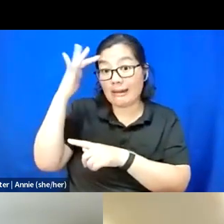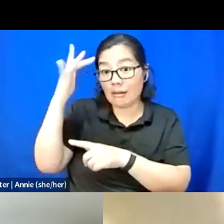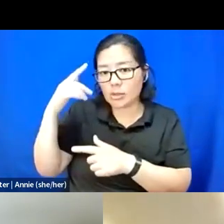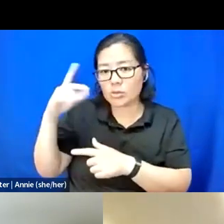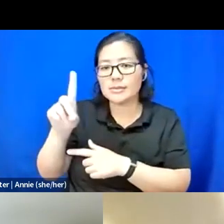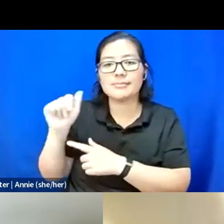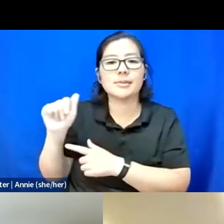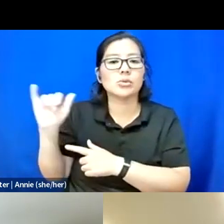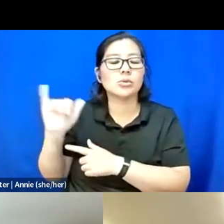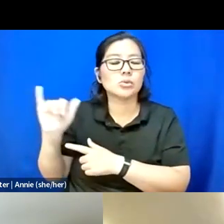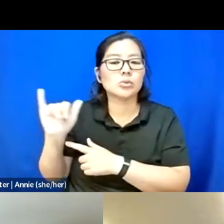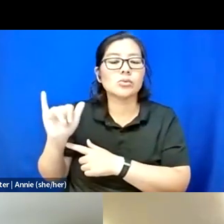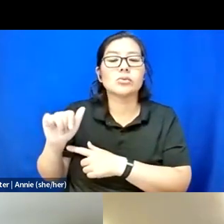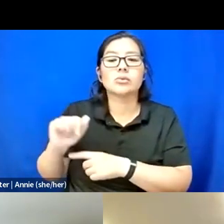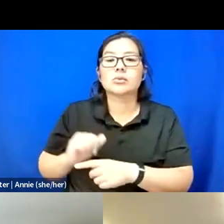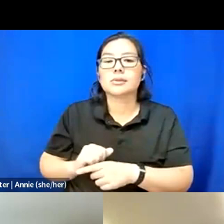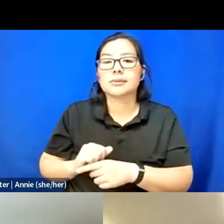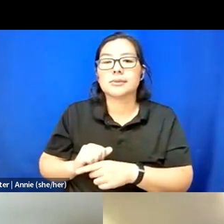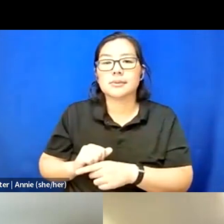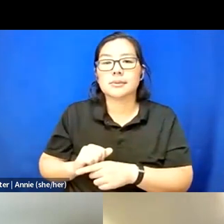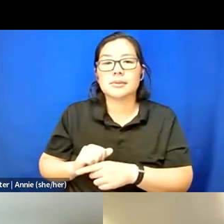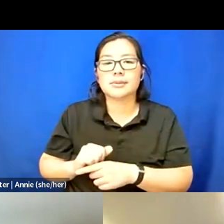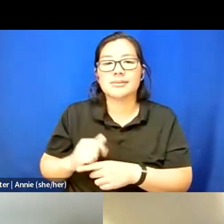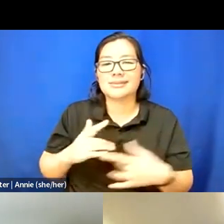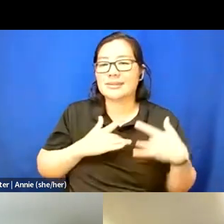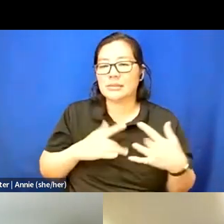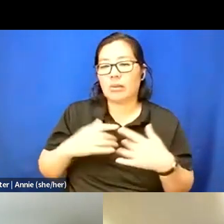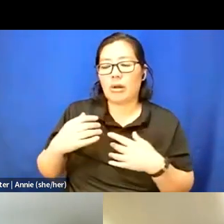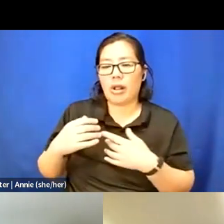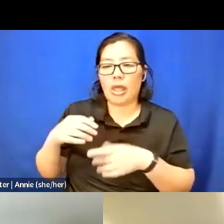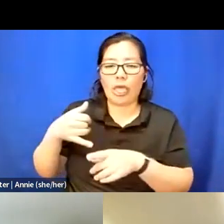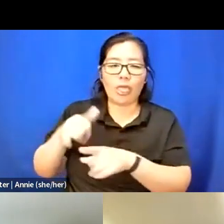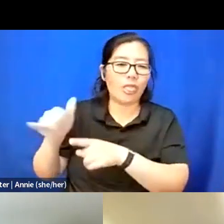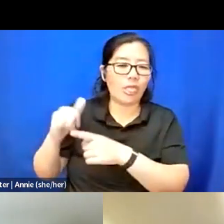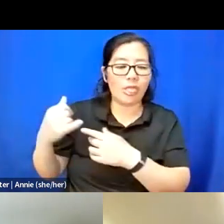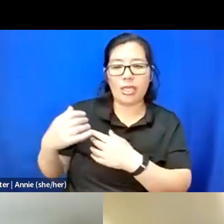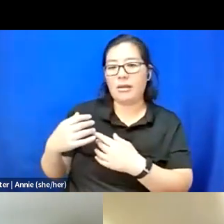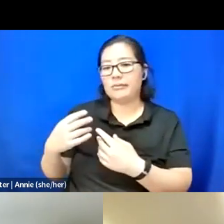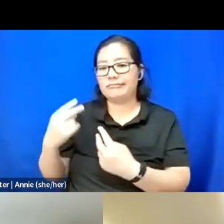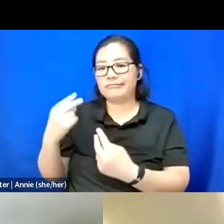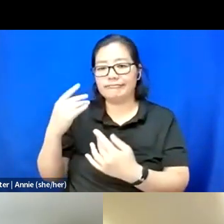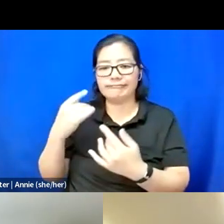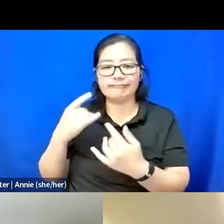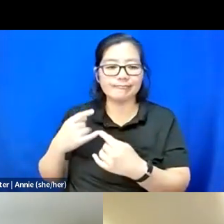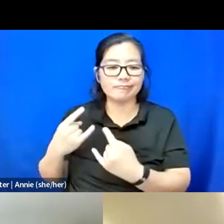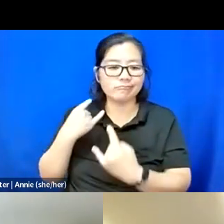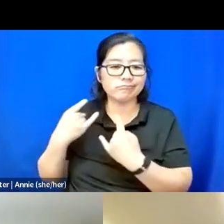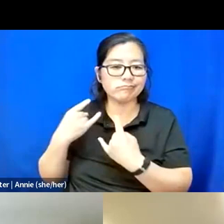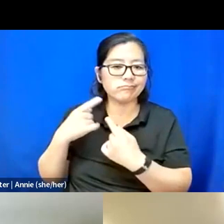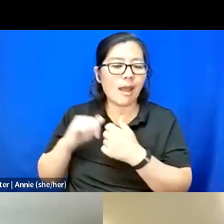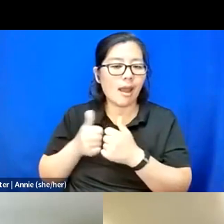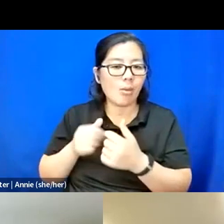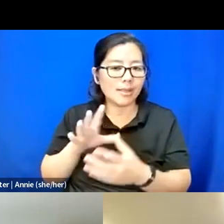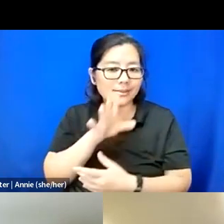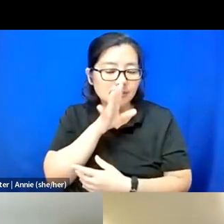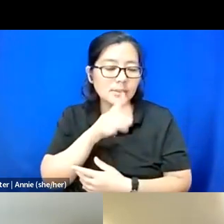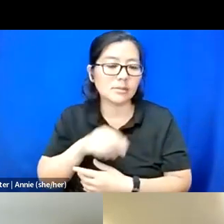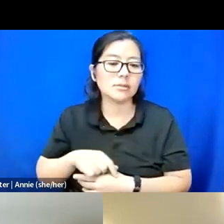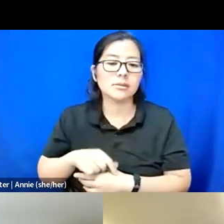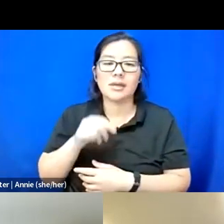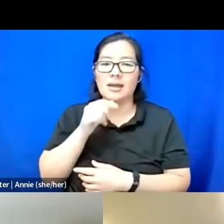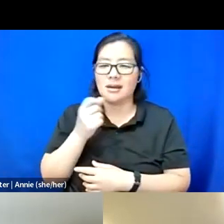I've always been, like, ridiculed for the way I speak and just not comprehending things.